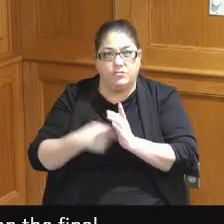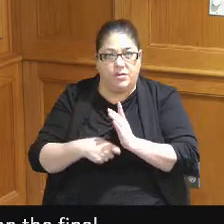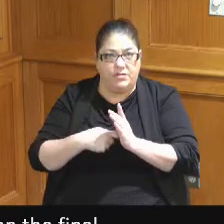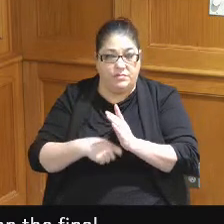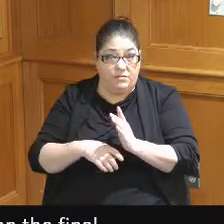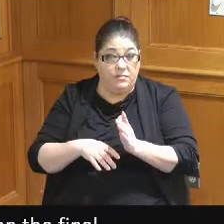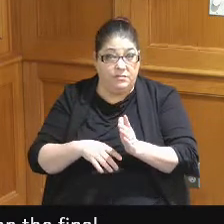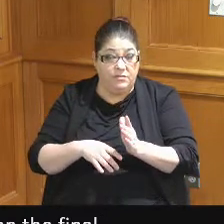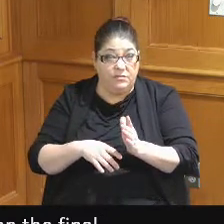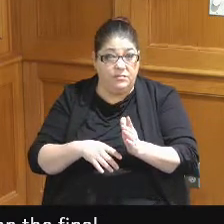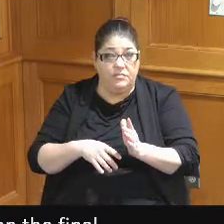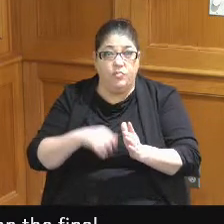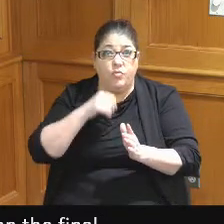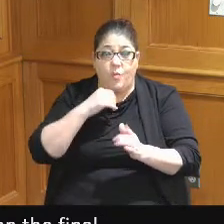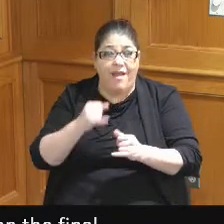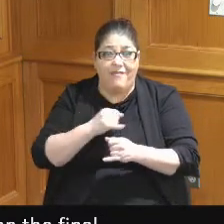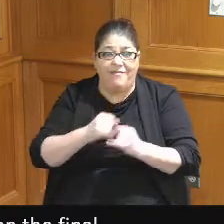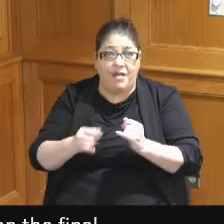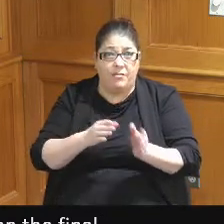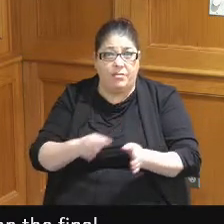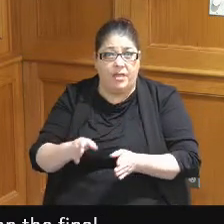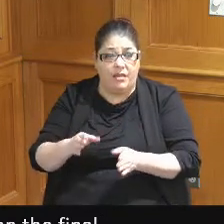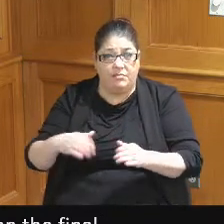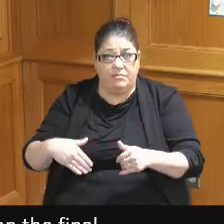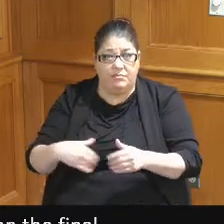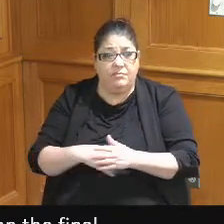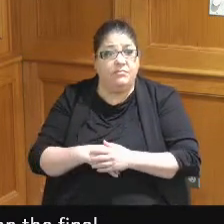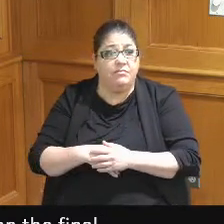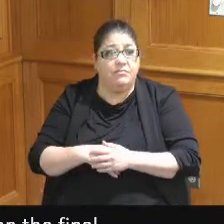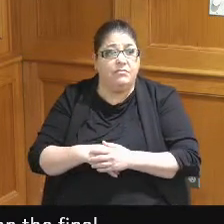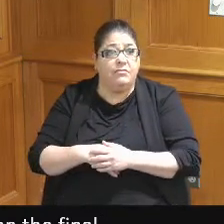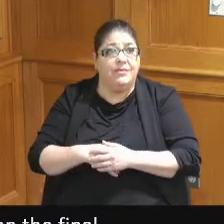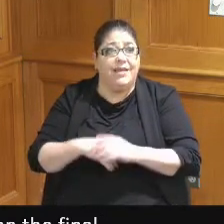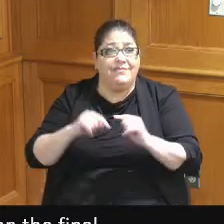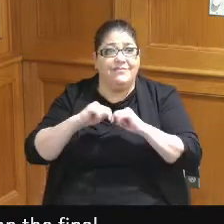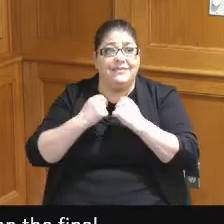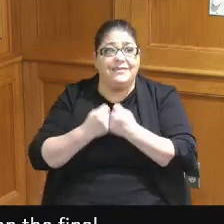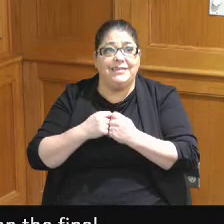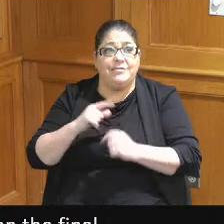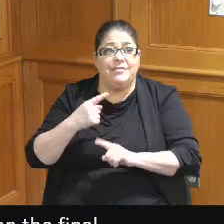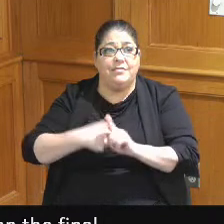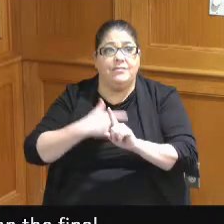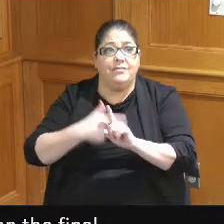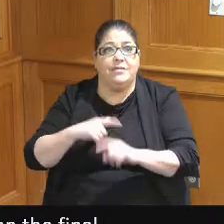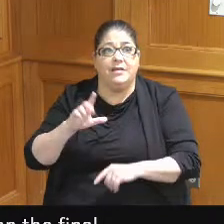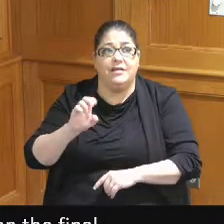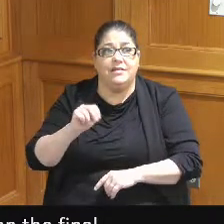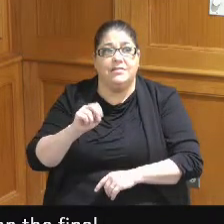we don't even have the final plan and we've got a team lease that we got to deal with Mr leaver you